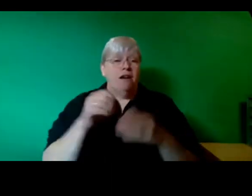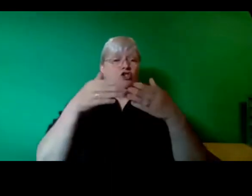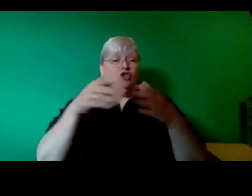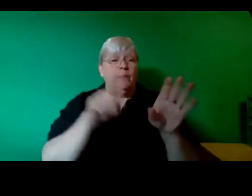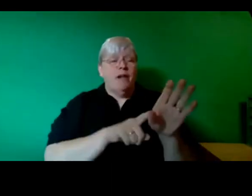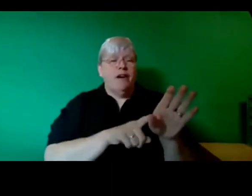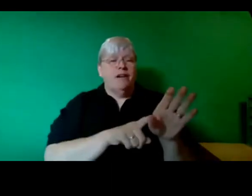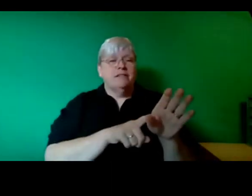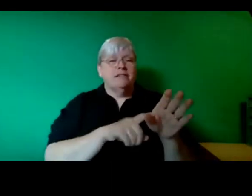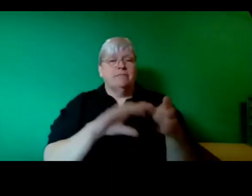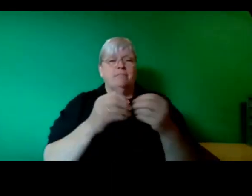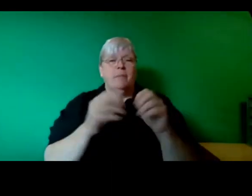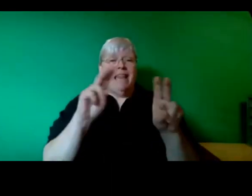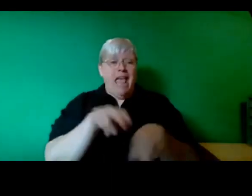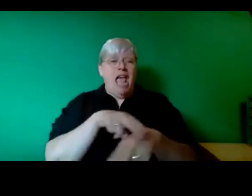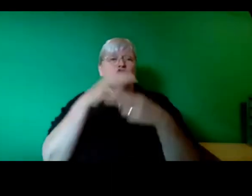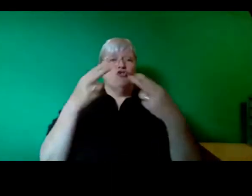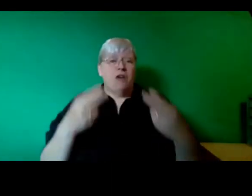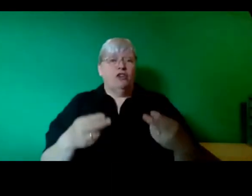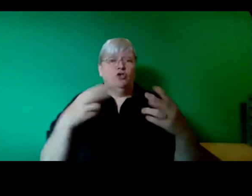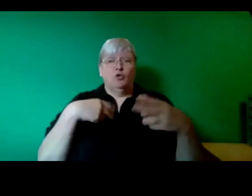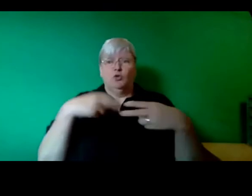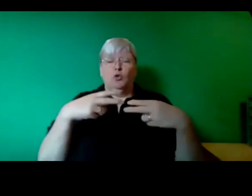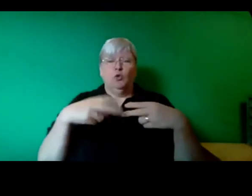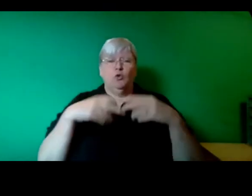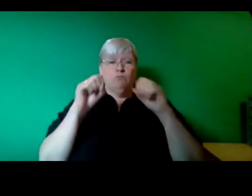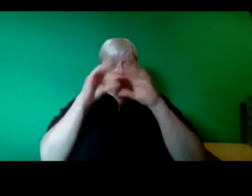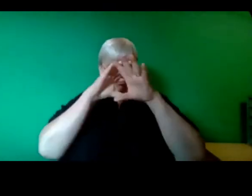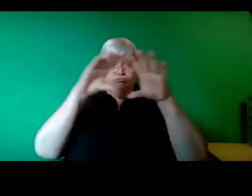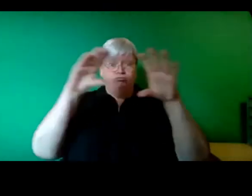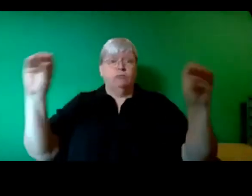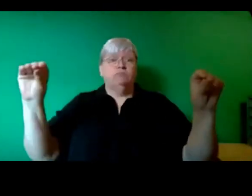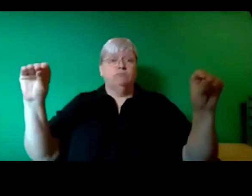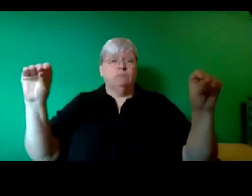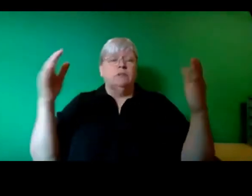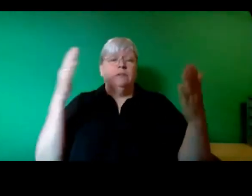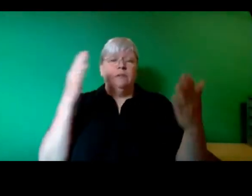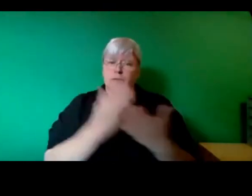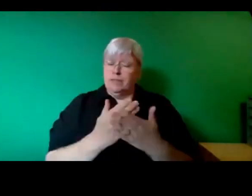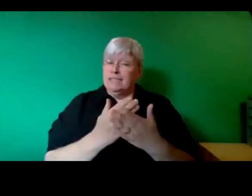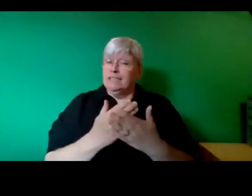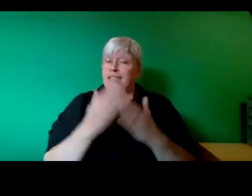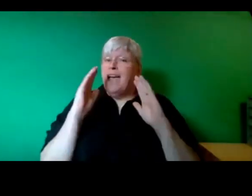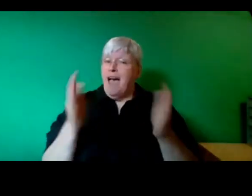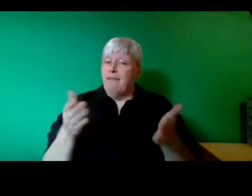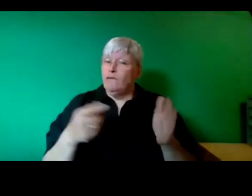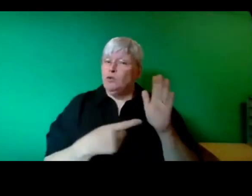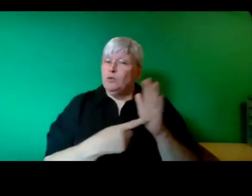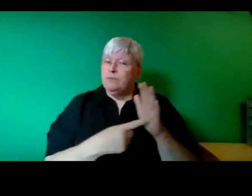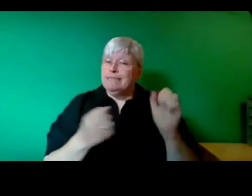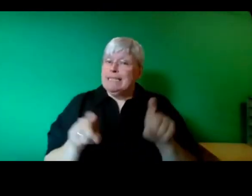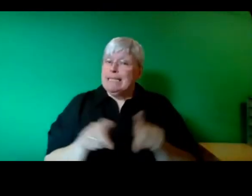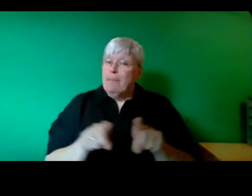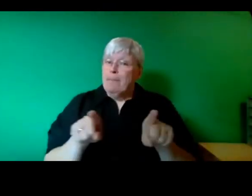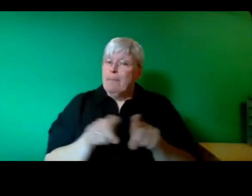That kind of militancy is absolutely essential if we're going to turn consciousness around.